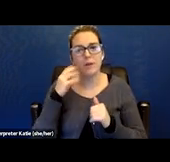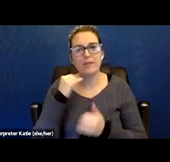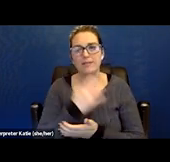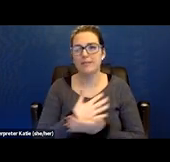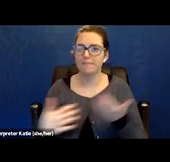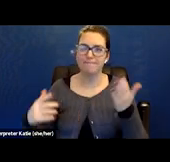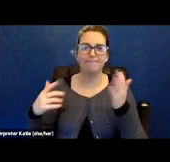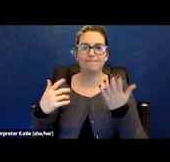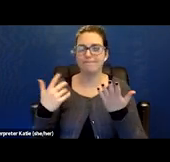That was the hardest.